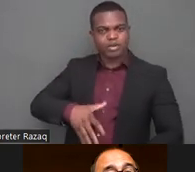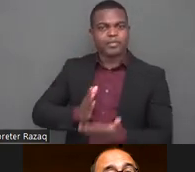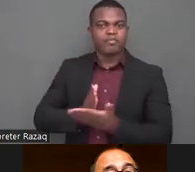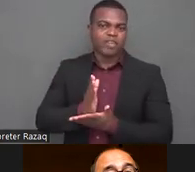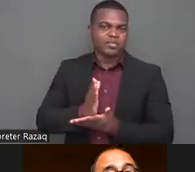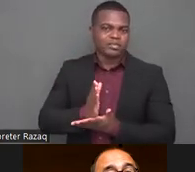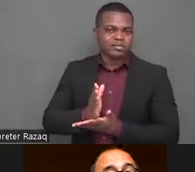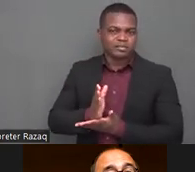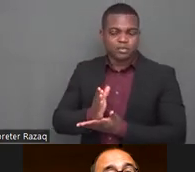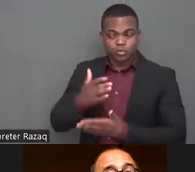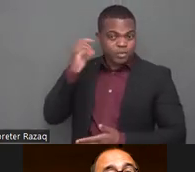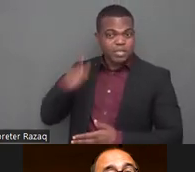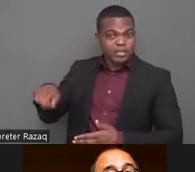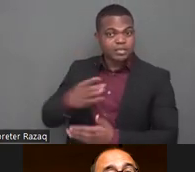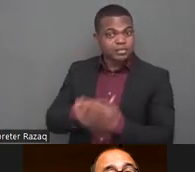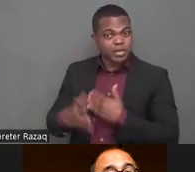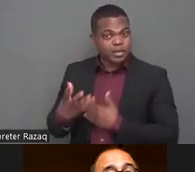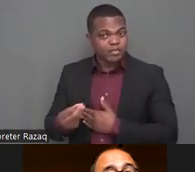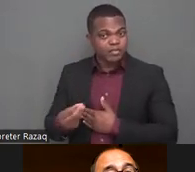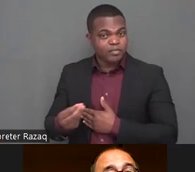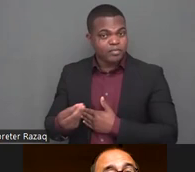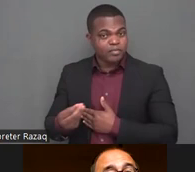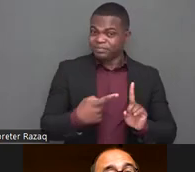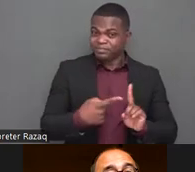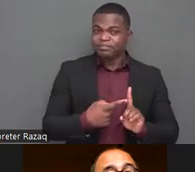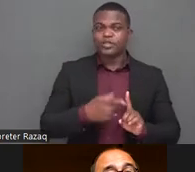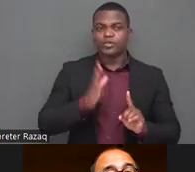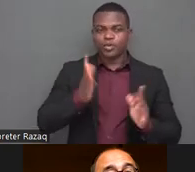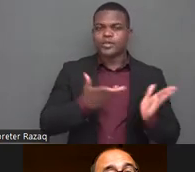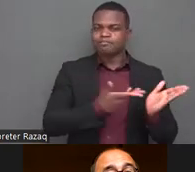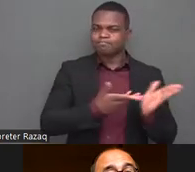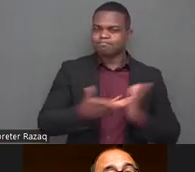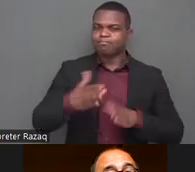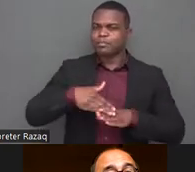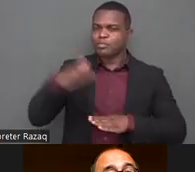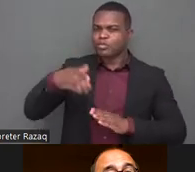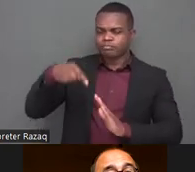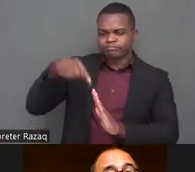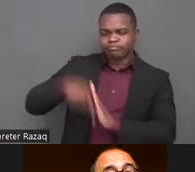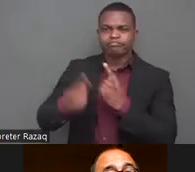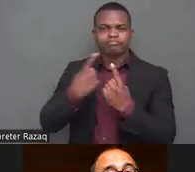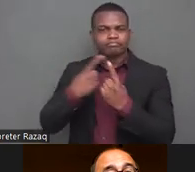the flourishers thank thank you ian rosa you can hear me well right yes we can okay